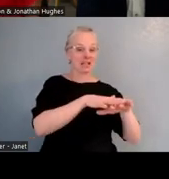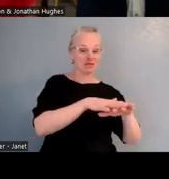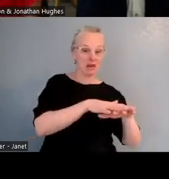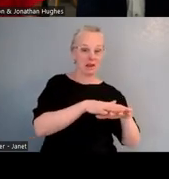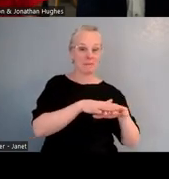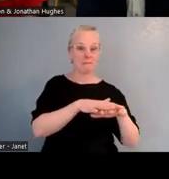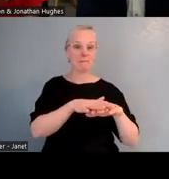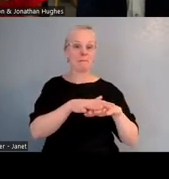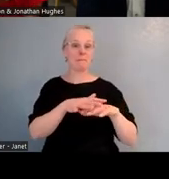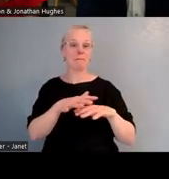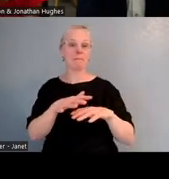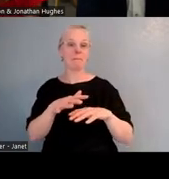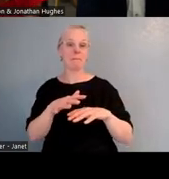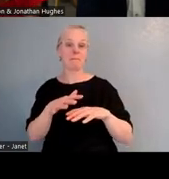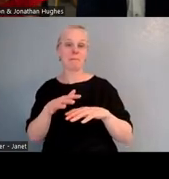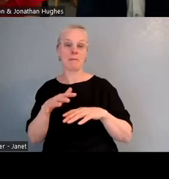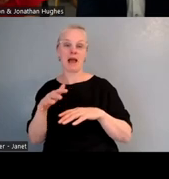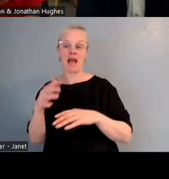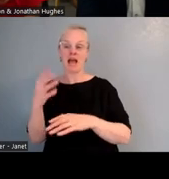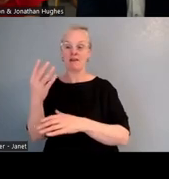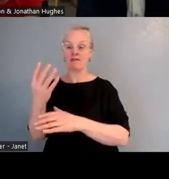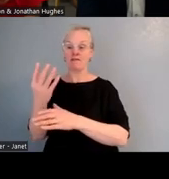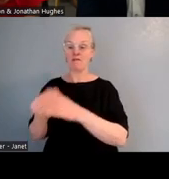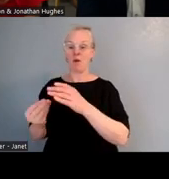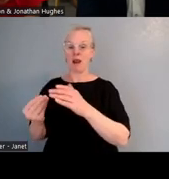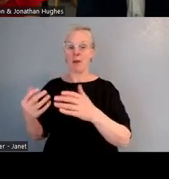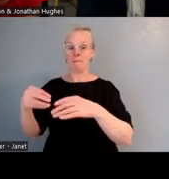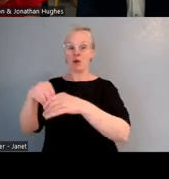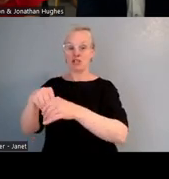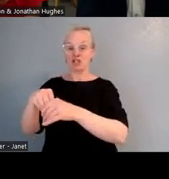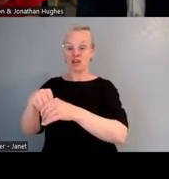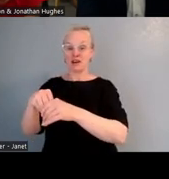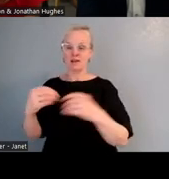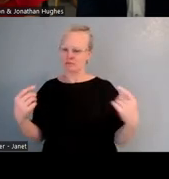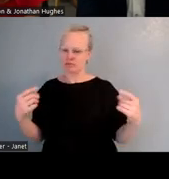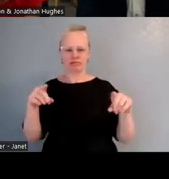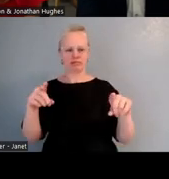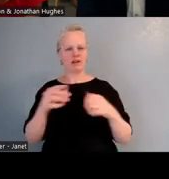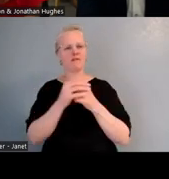They're still friends for a very long time, and I just think that they are experiencing something quite special,